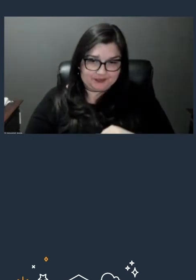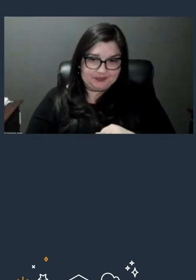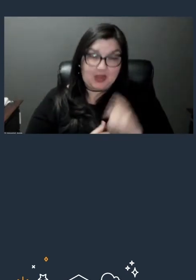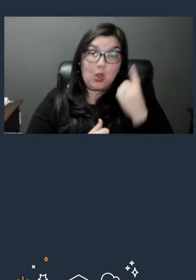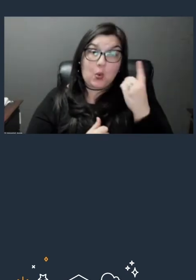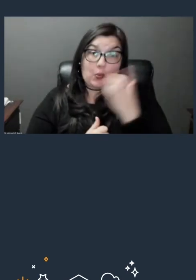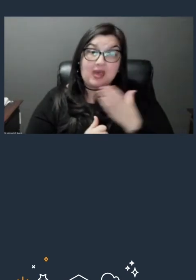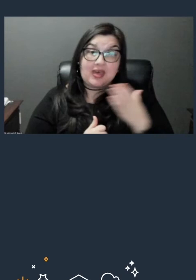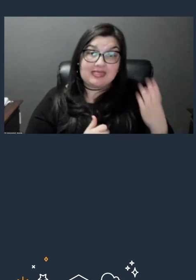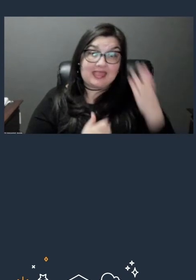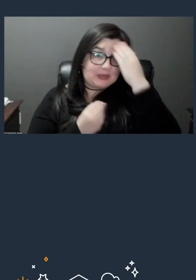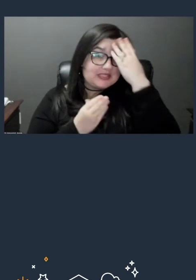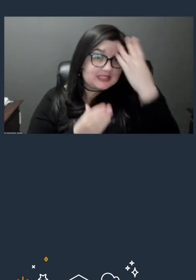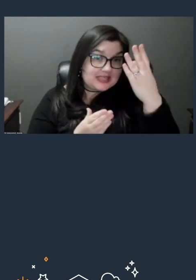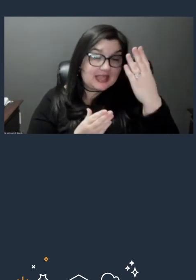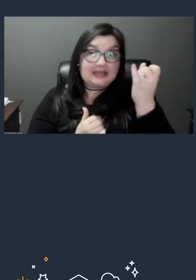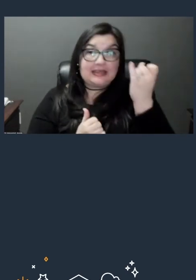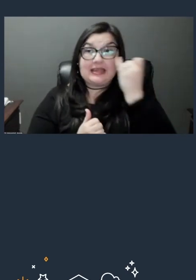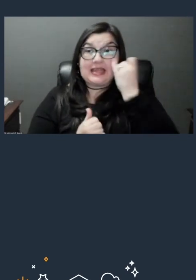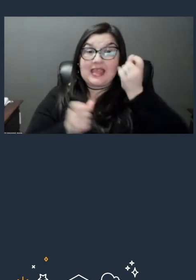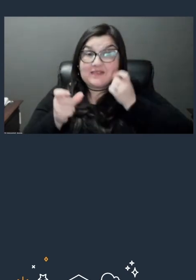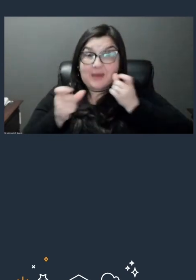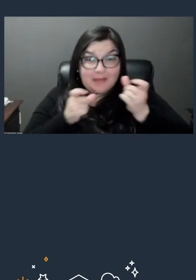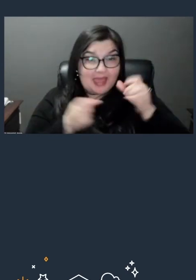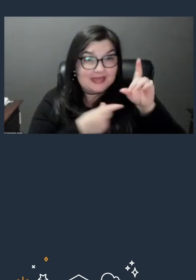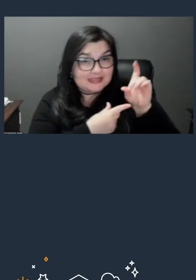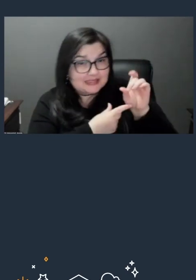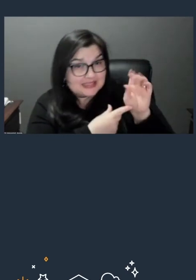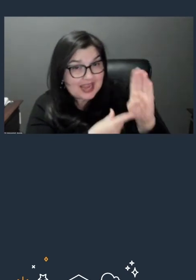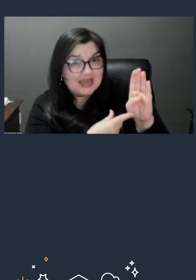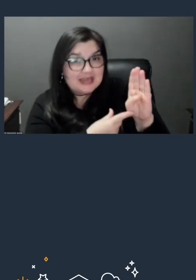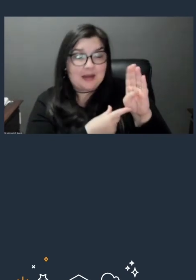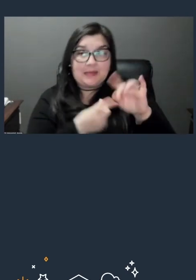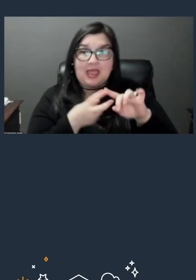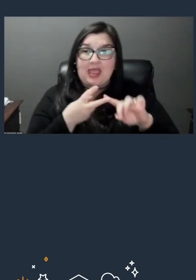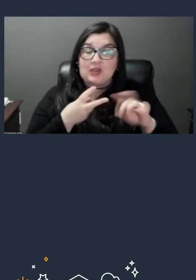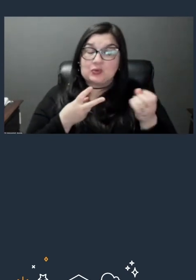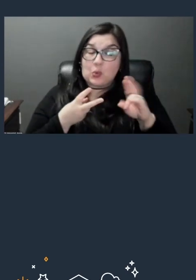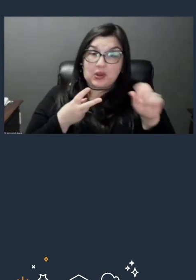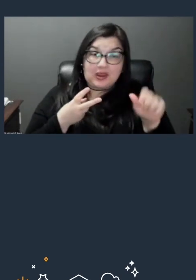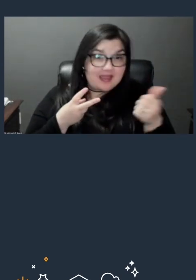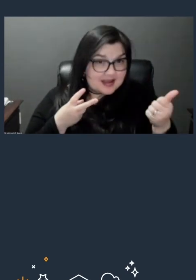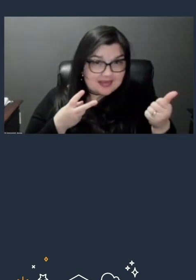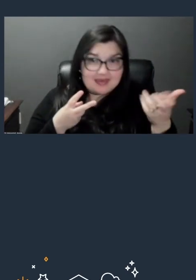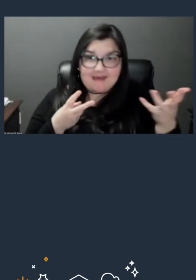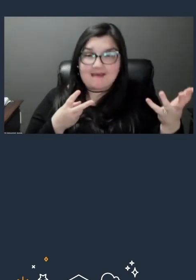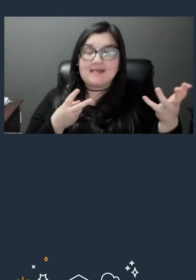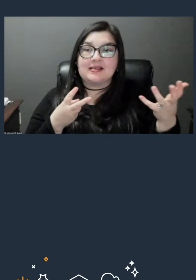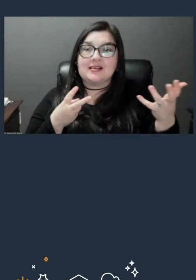if you've ever managed a database or anything like that, is, well, you wanna have a backup, right?